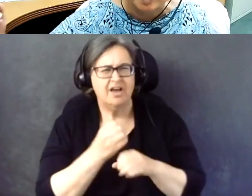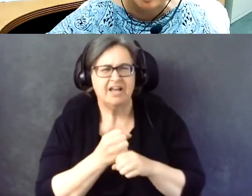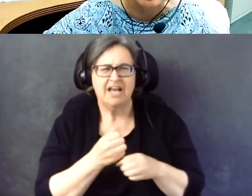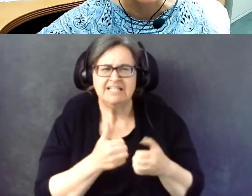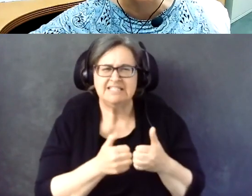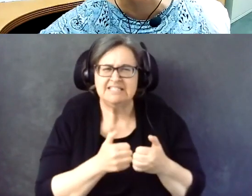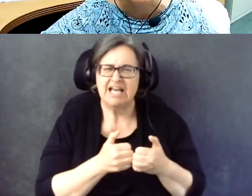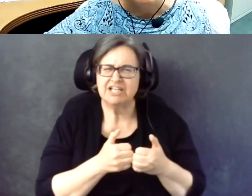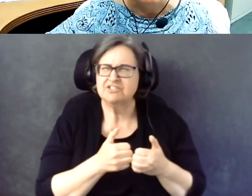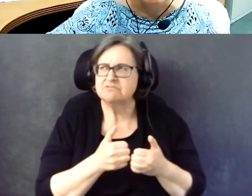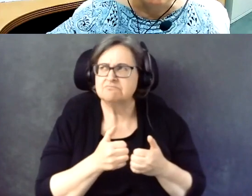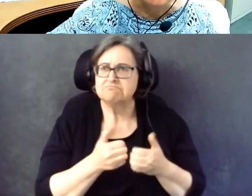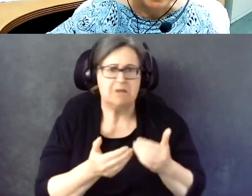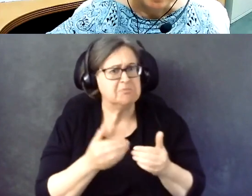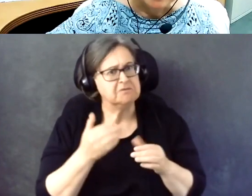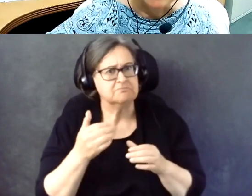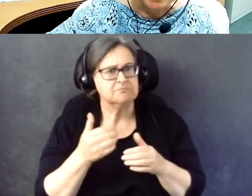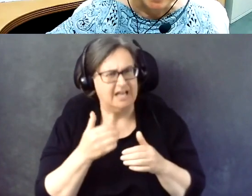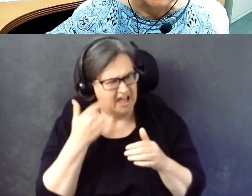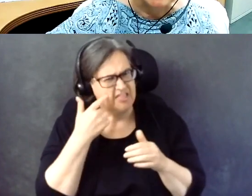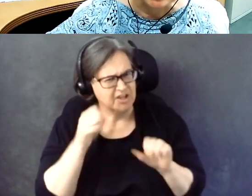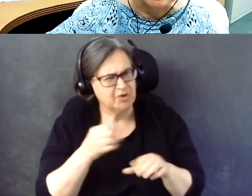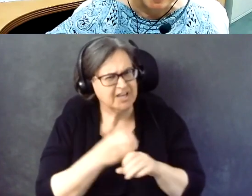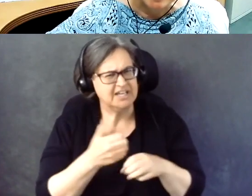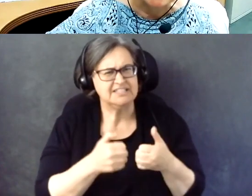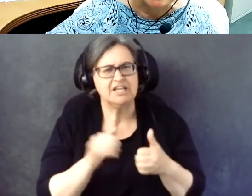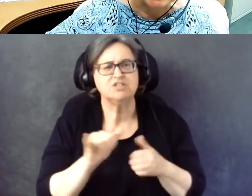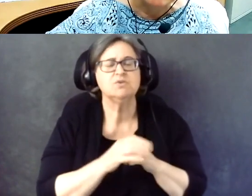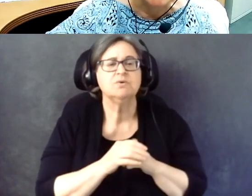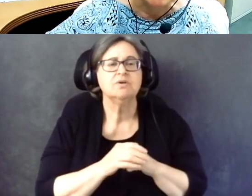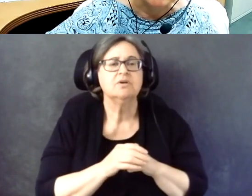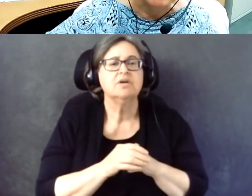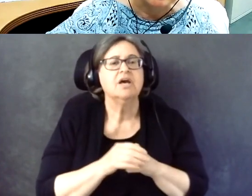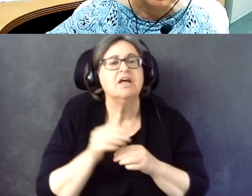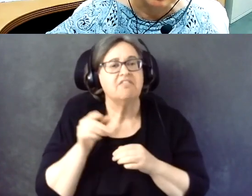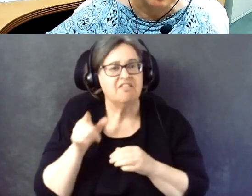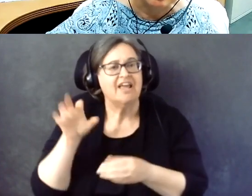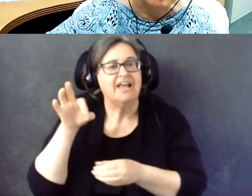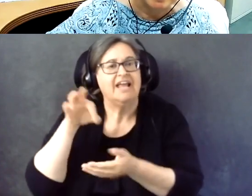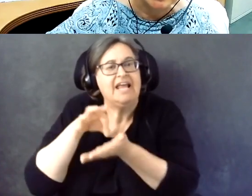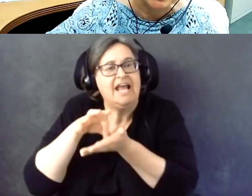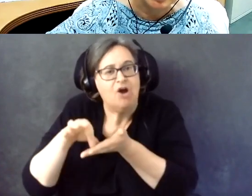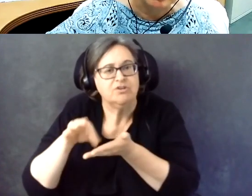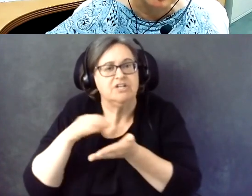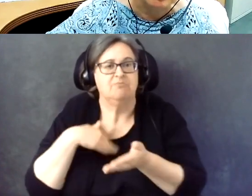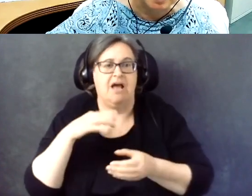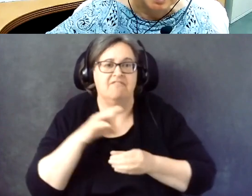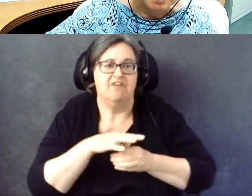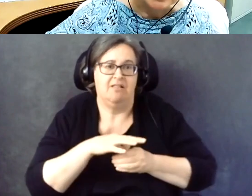It could be a text too, that the ballot has been counted.